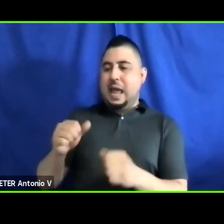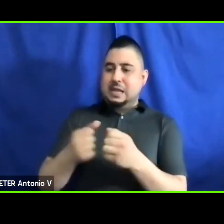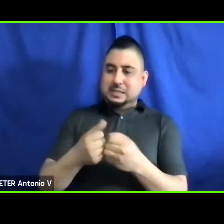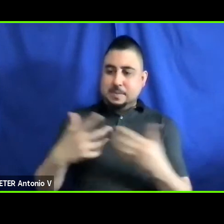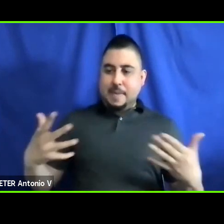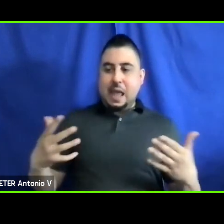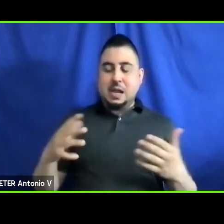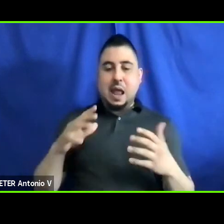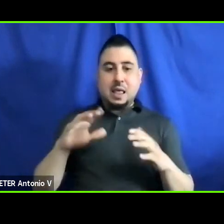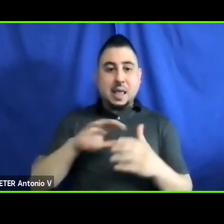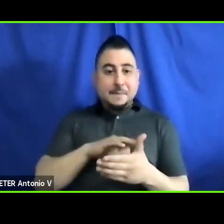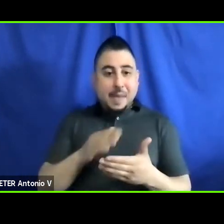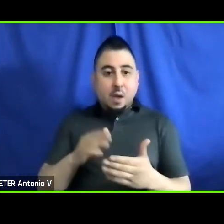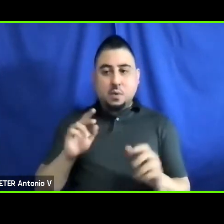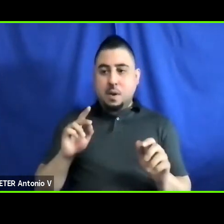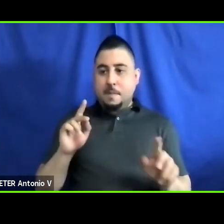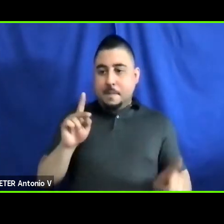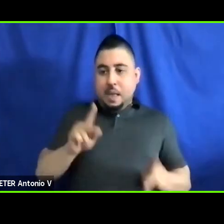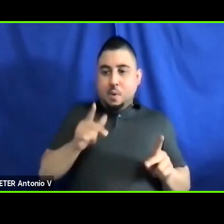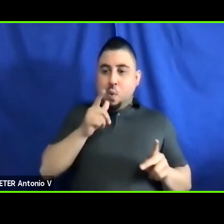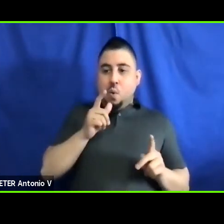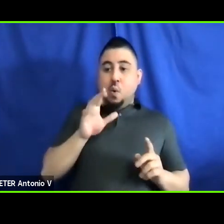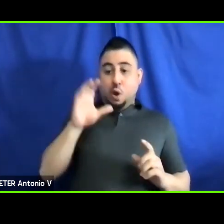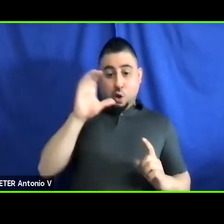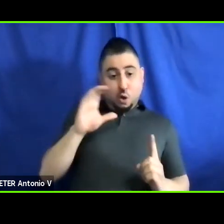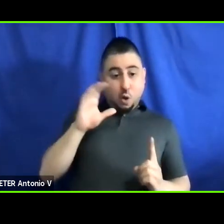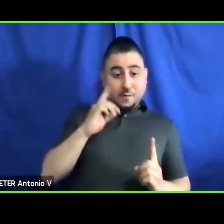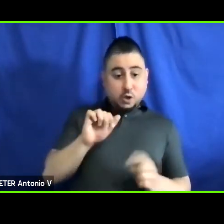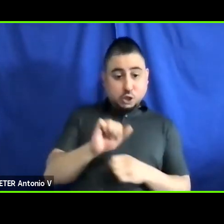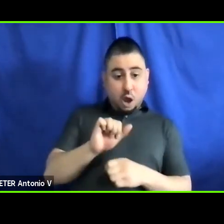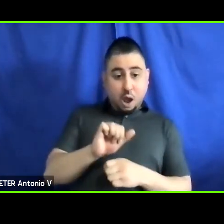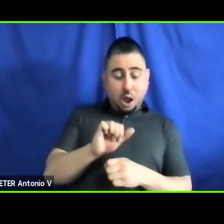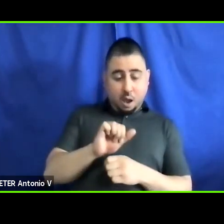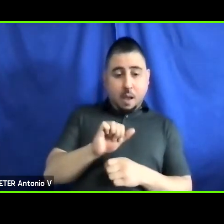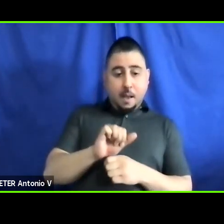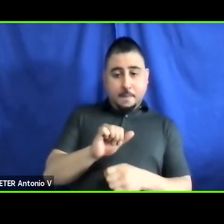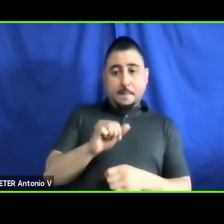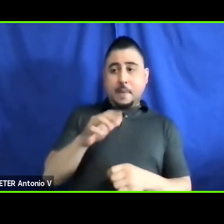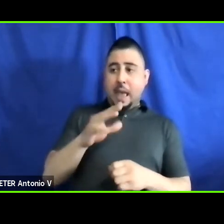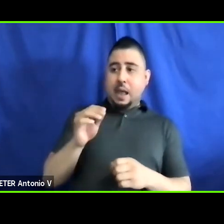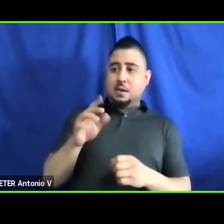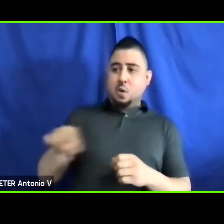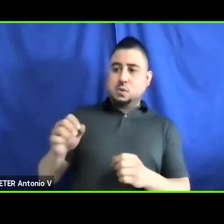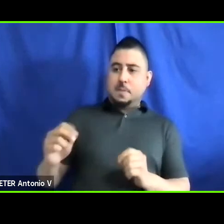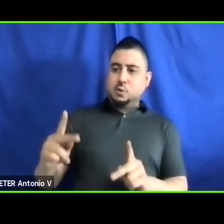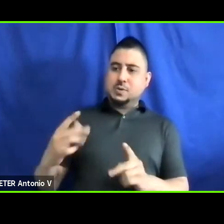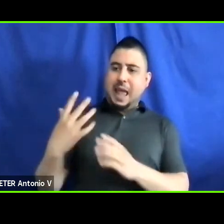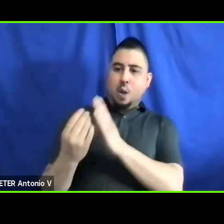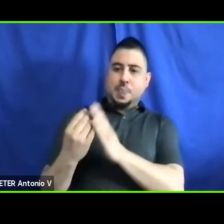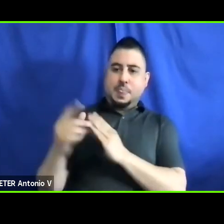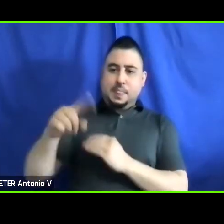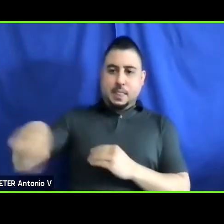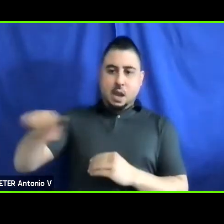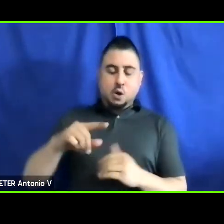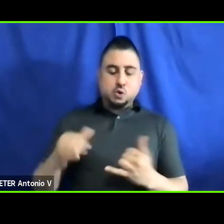jobs, job-seekers and workers with disabilities. So, to all of us today on this forum, we get